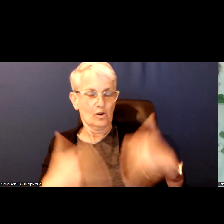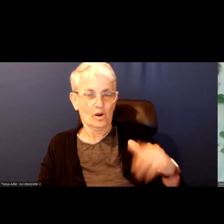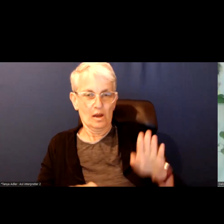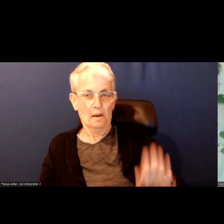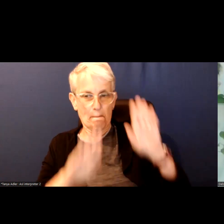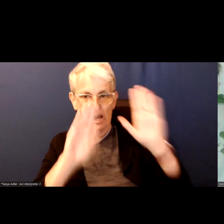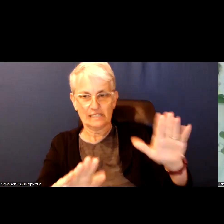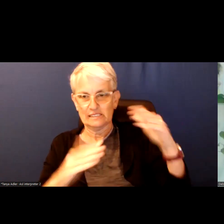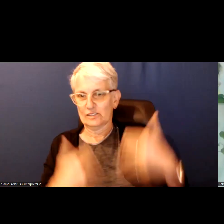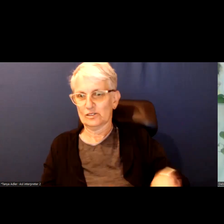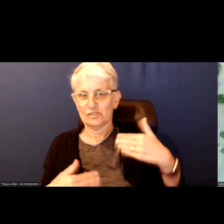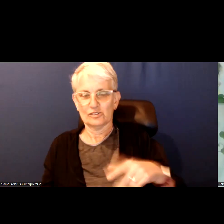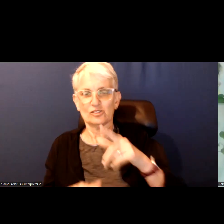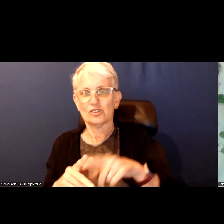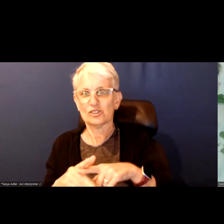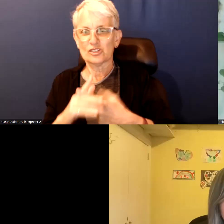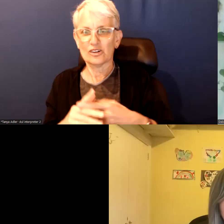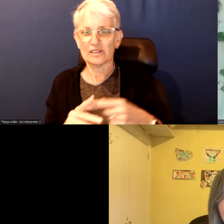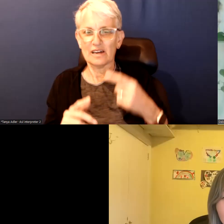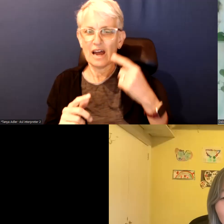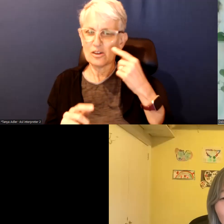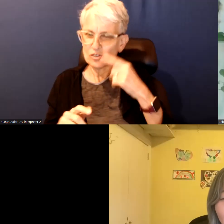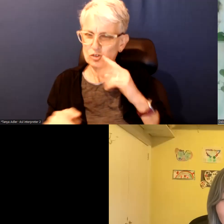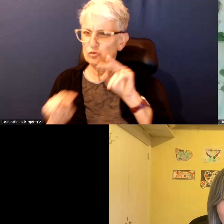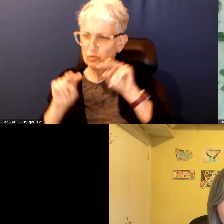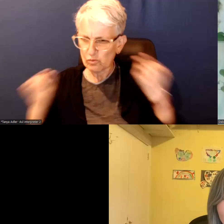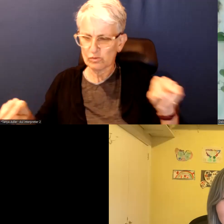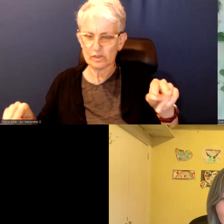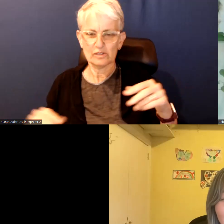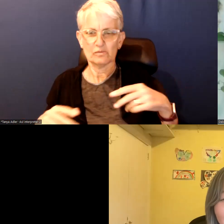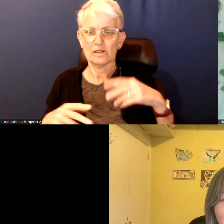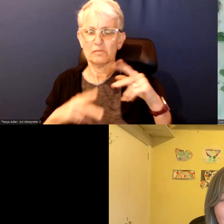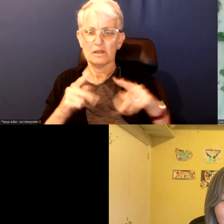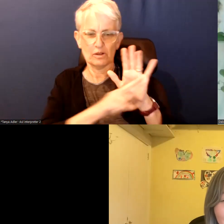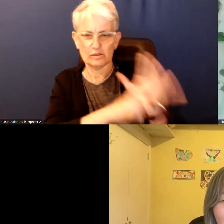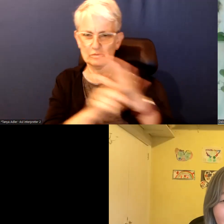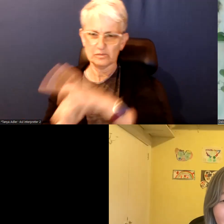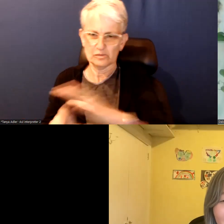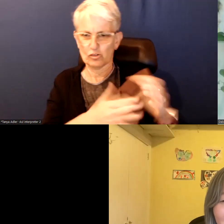I love how you started eyes on the margins and people before wealth and it continued to get better from there.